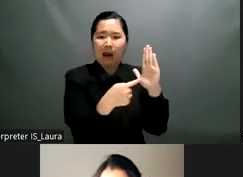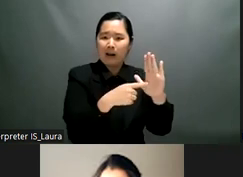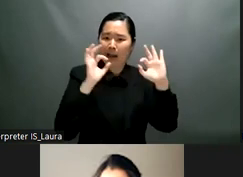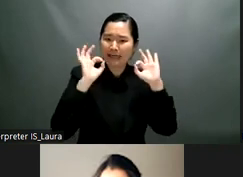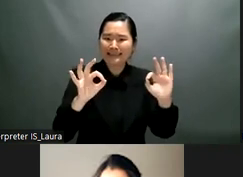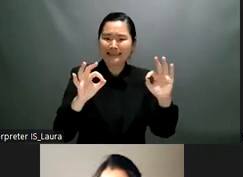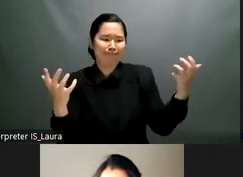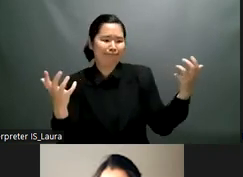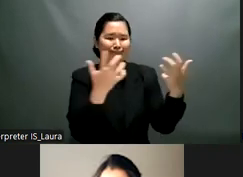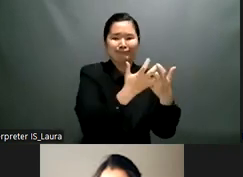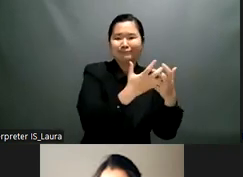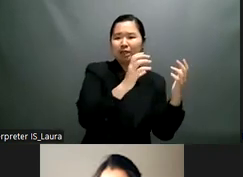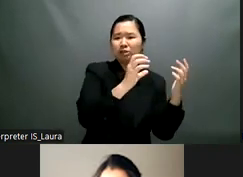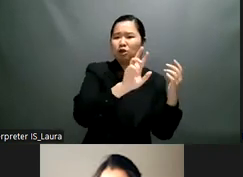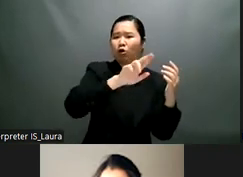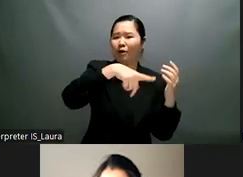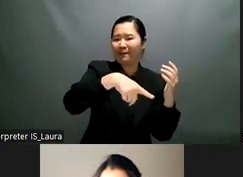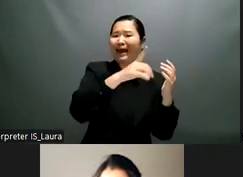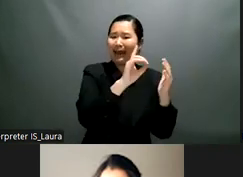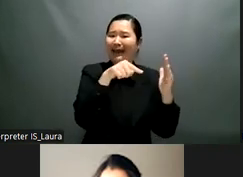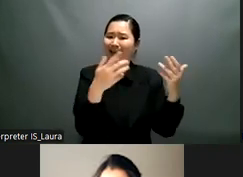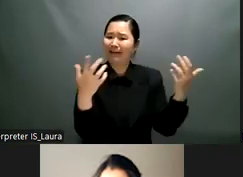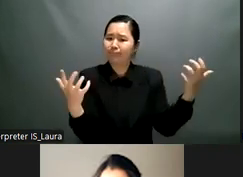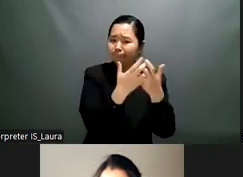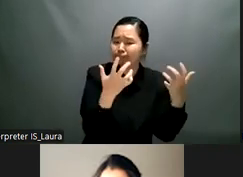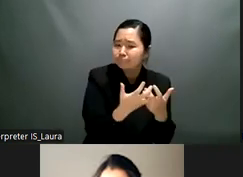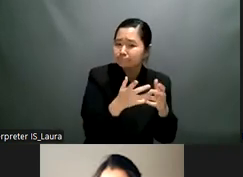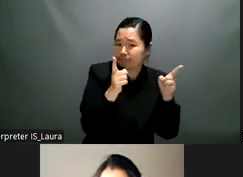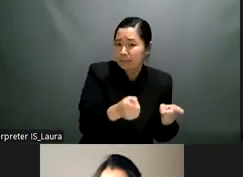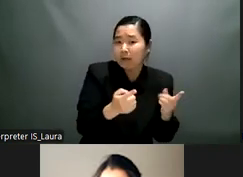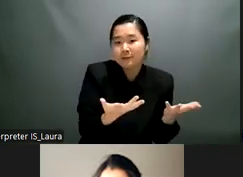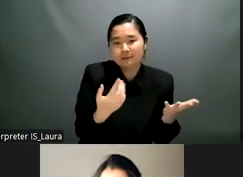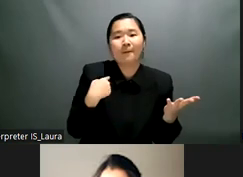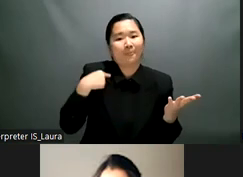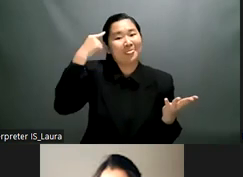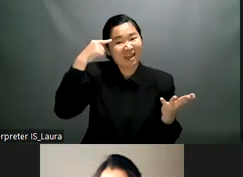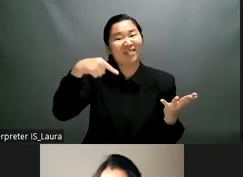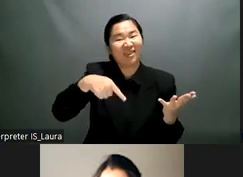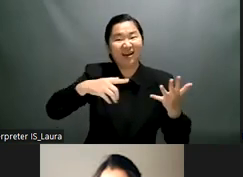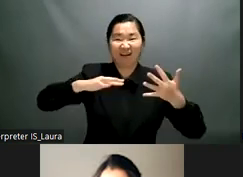laws and policies you know that secure community inclusion of persons with disabilities it's really